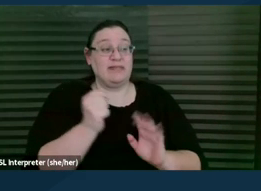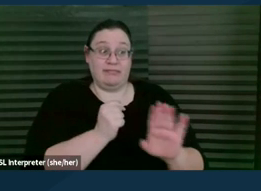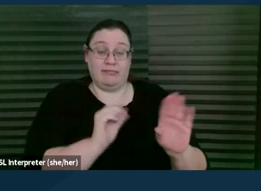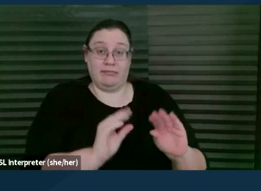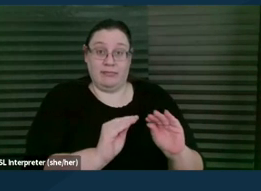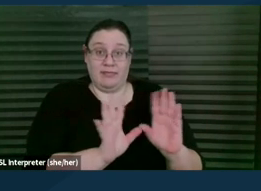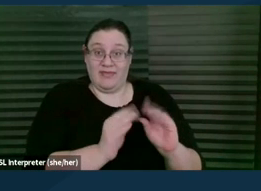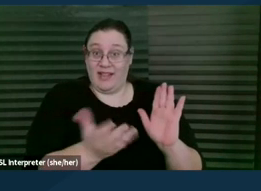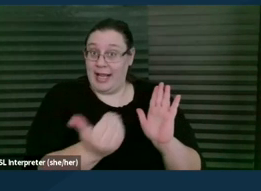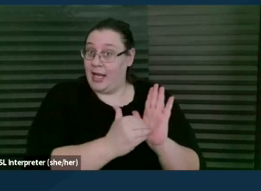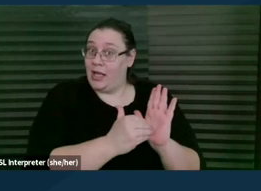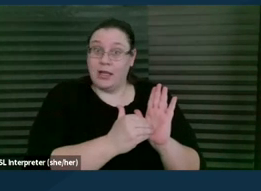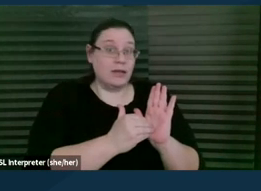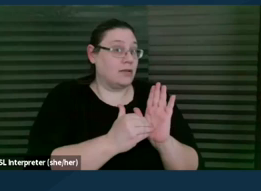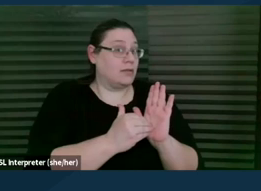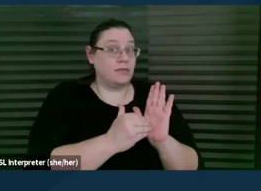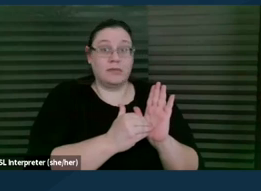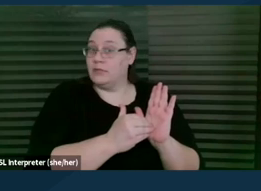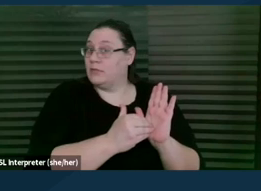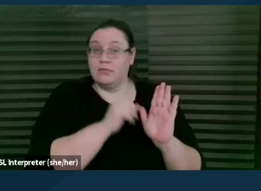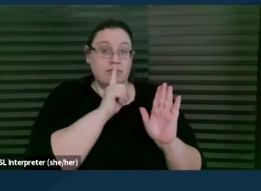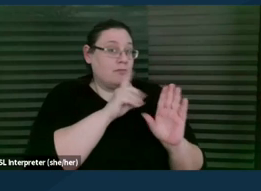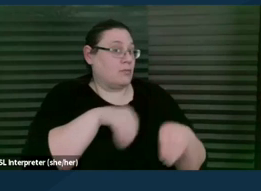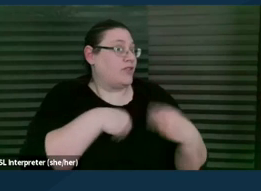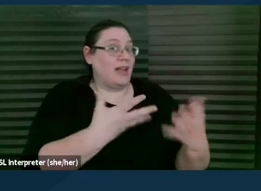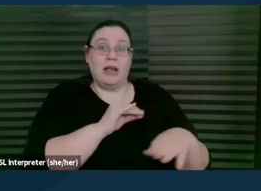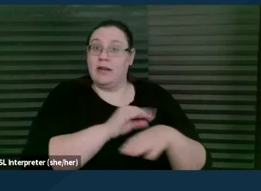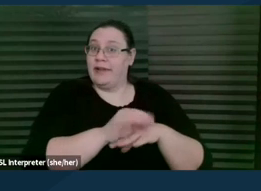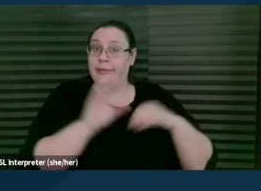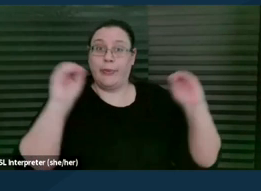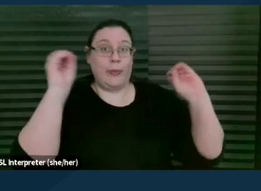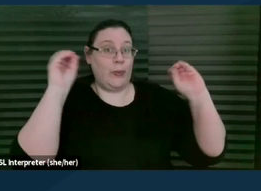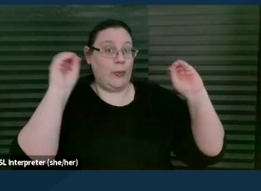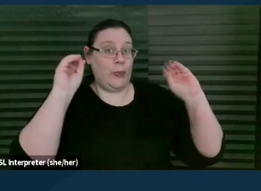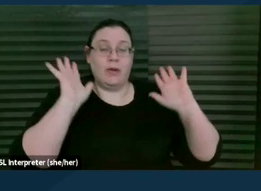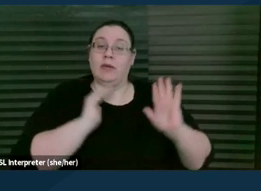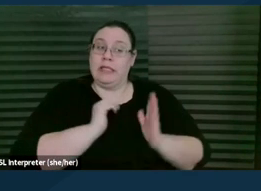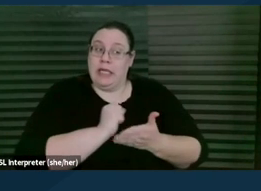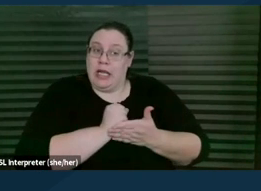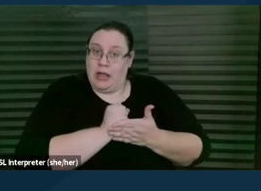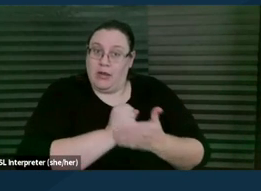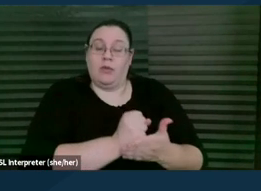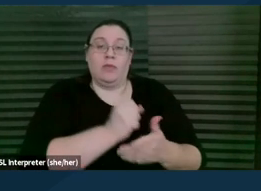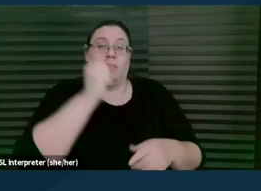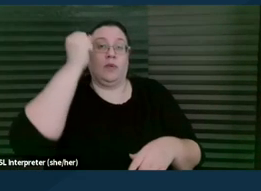we are not providing advice. What we're trying to do is helping you, help you understand what the rules are,